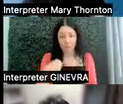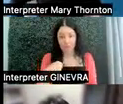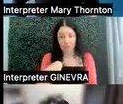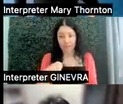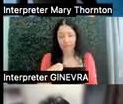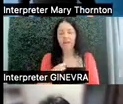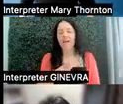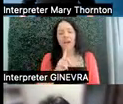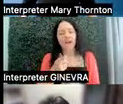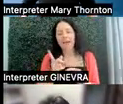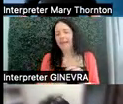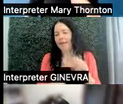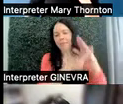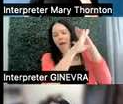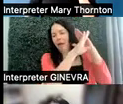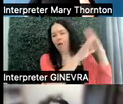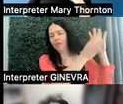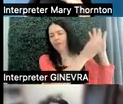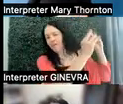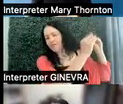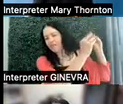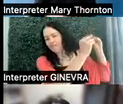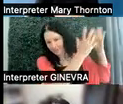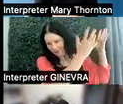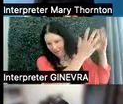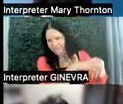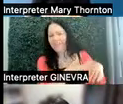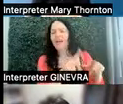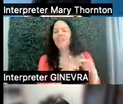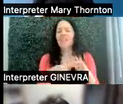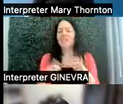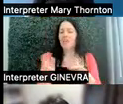can't block out. And then there are other people with different sensory sensitivities.